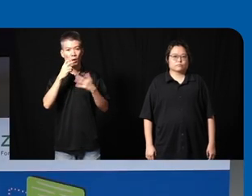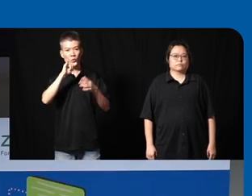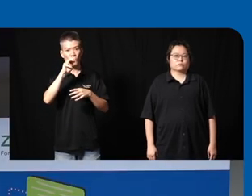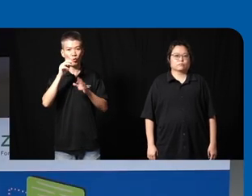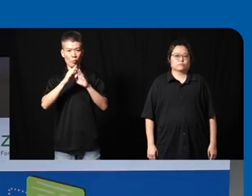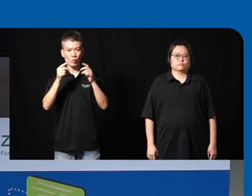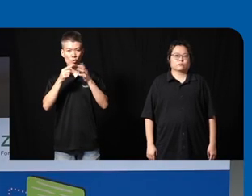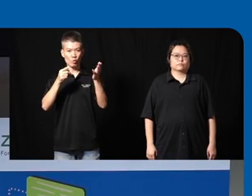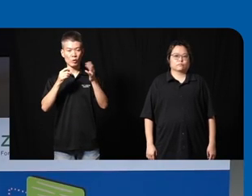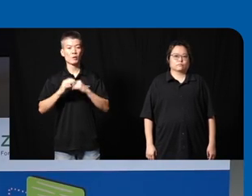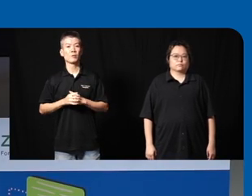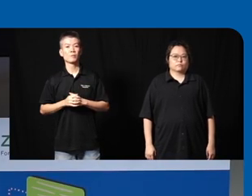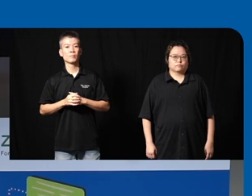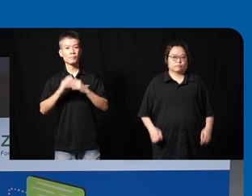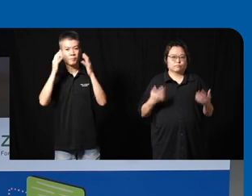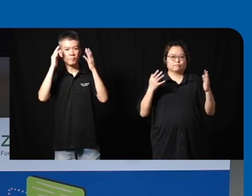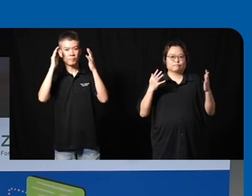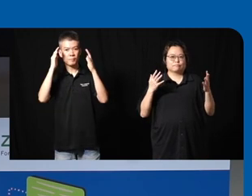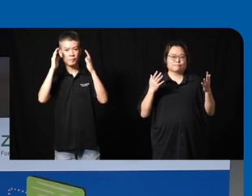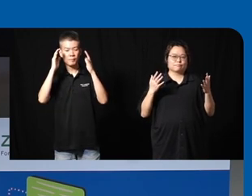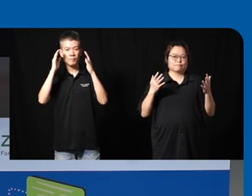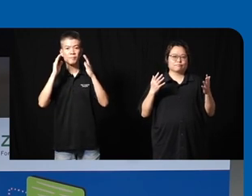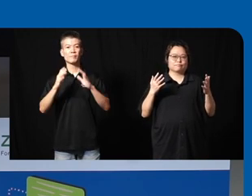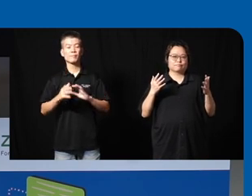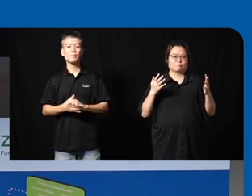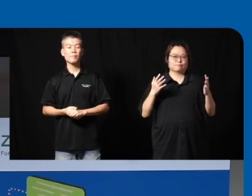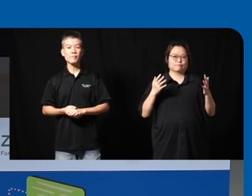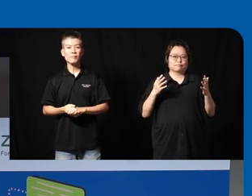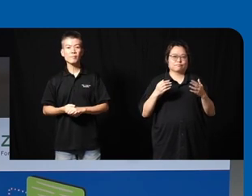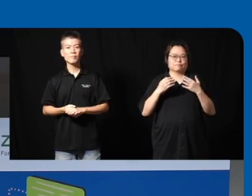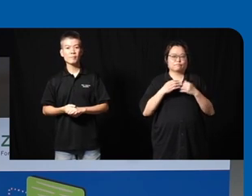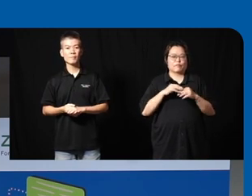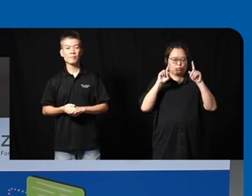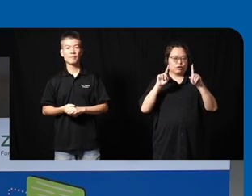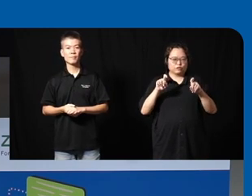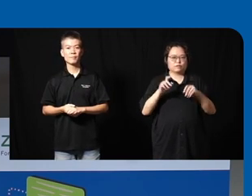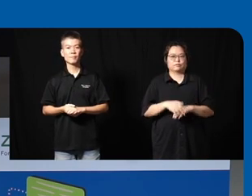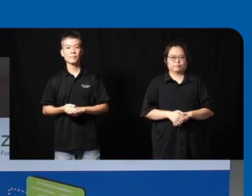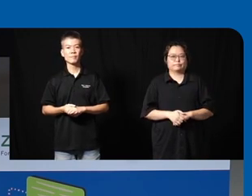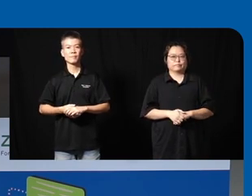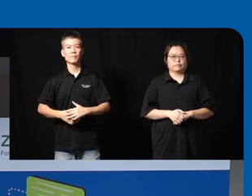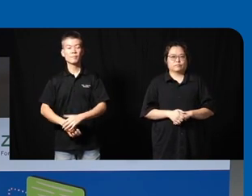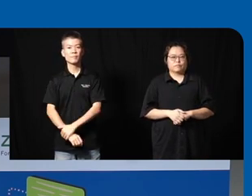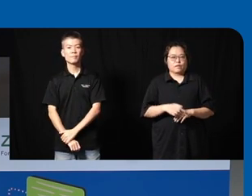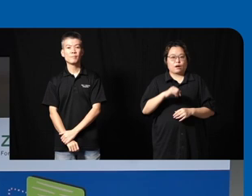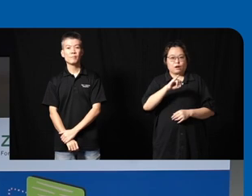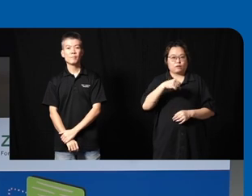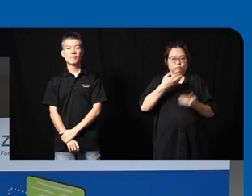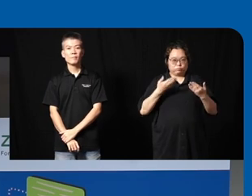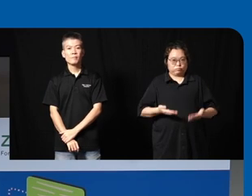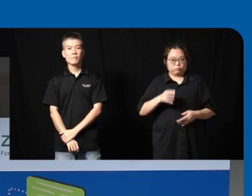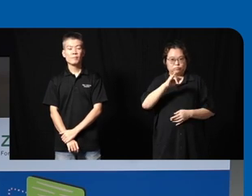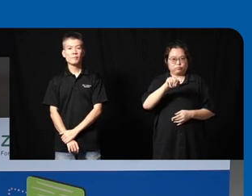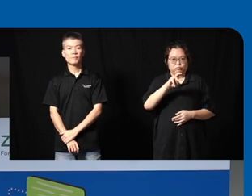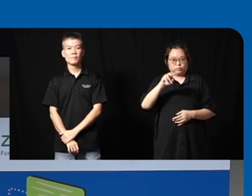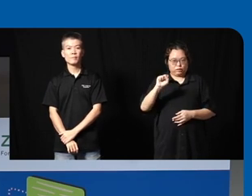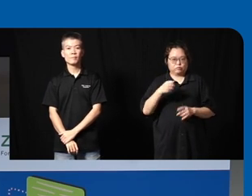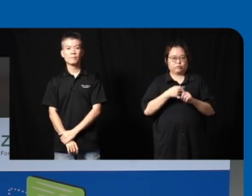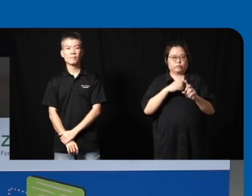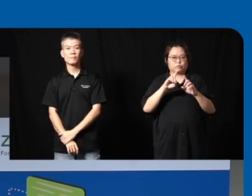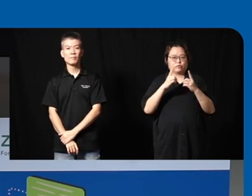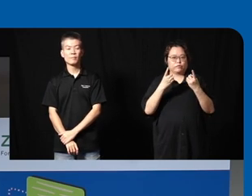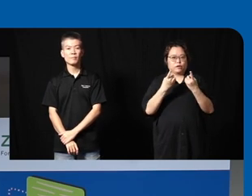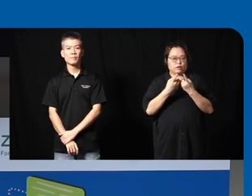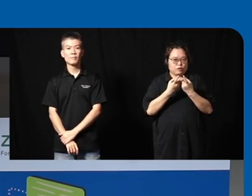you interesting yeah so I'm James I'm from the uh Department of biomedical engineering in N